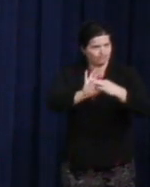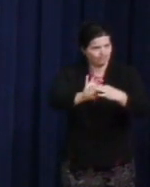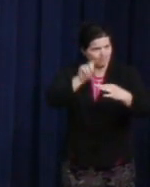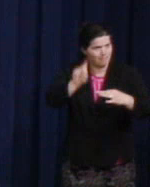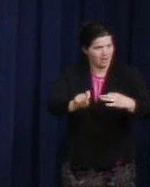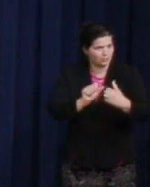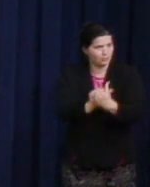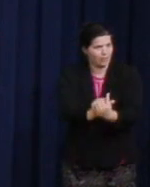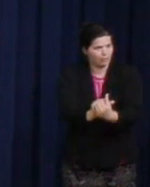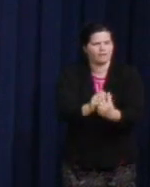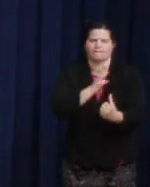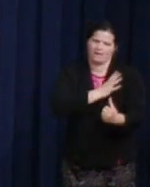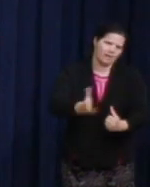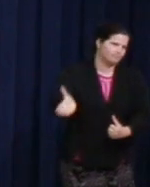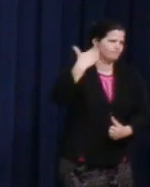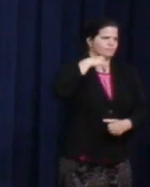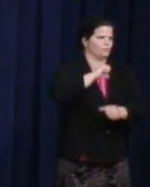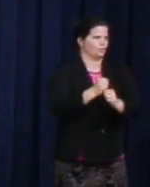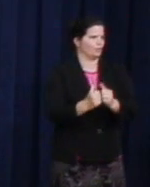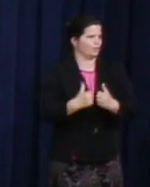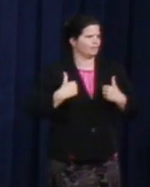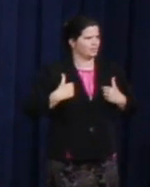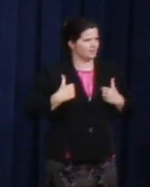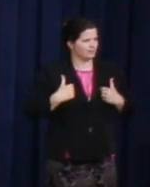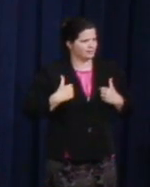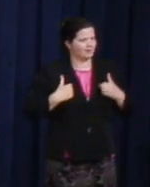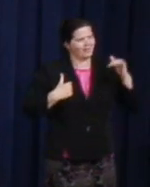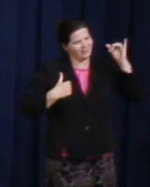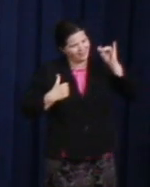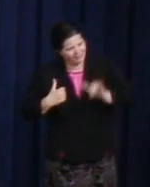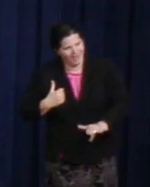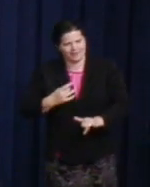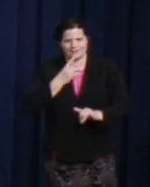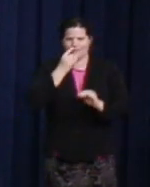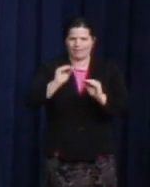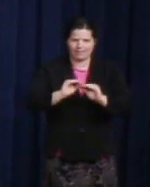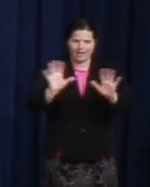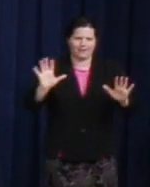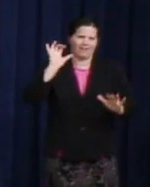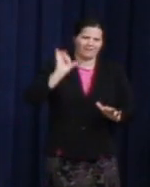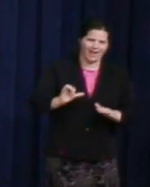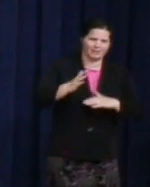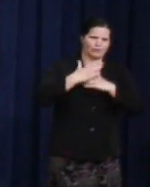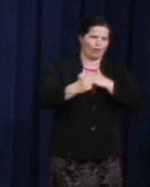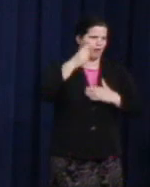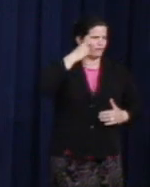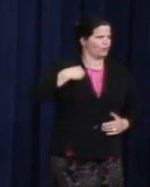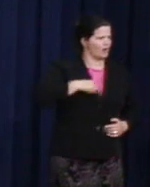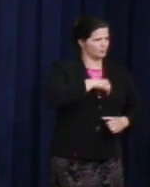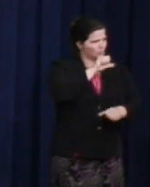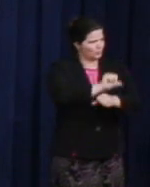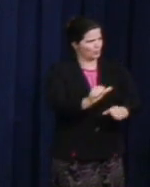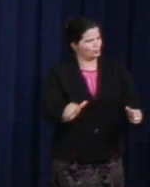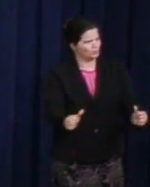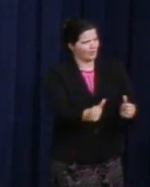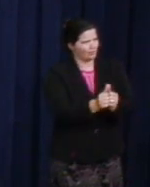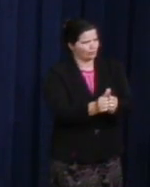That is the light. That is the call of us working together. There is a self-interest that we should all have